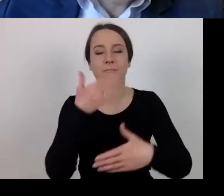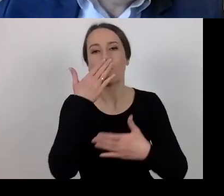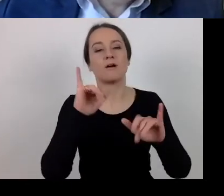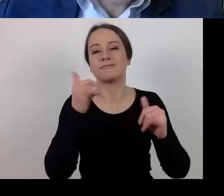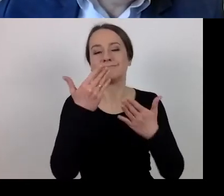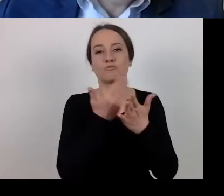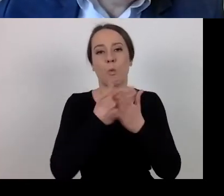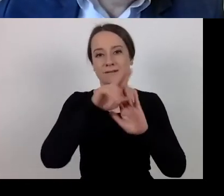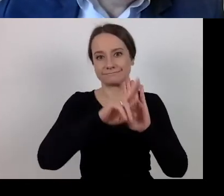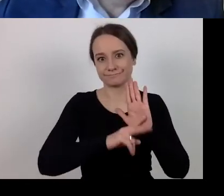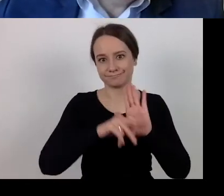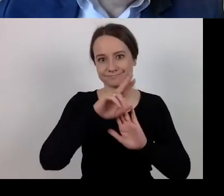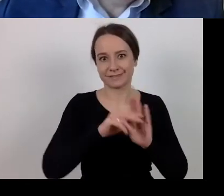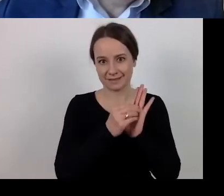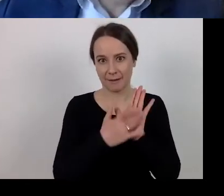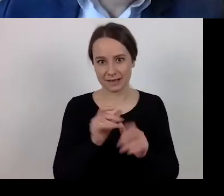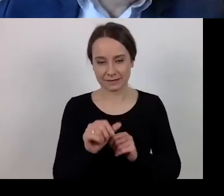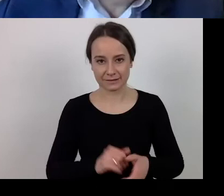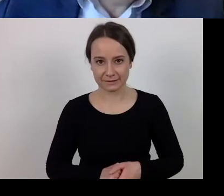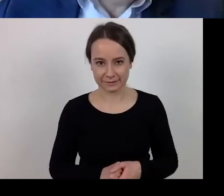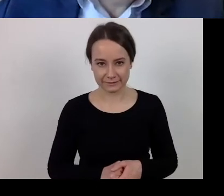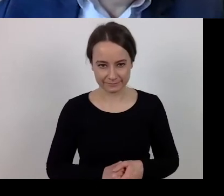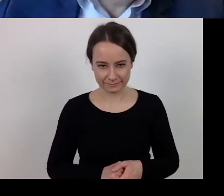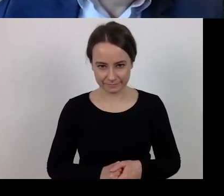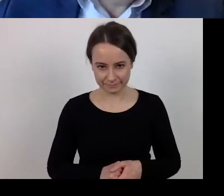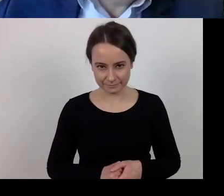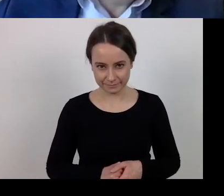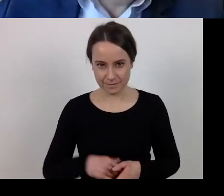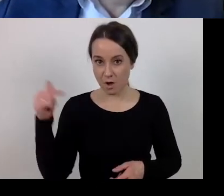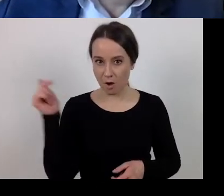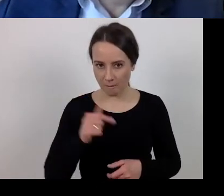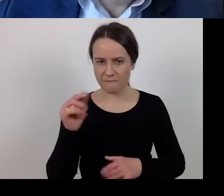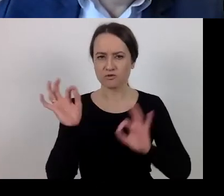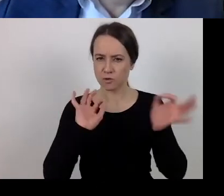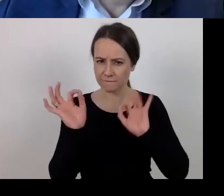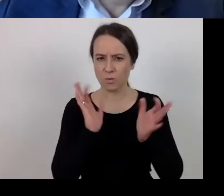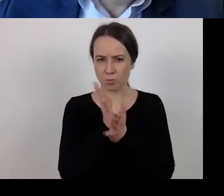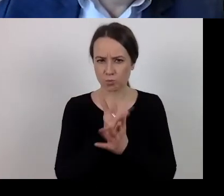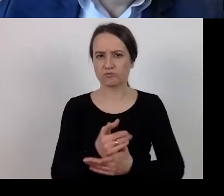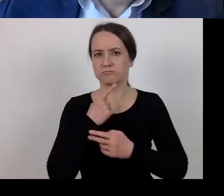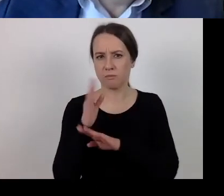Obligations on information provision, I've told you about the reports.